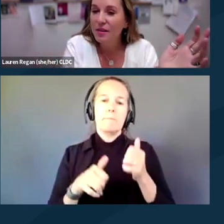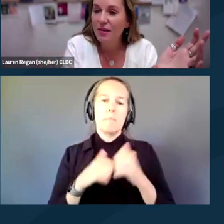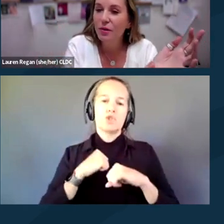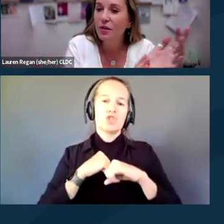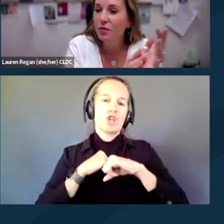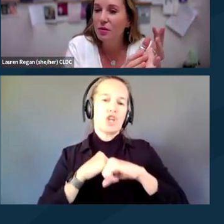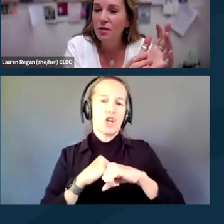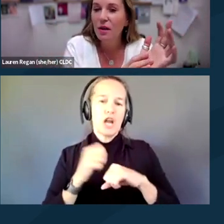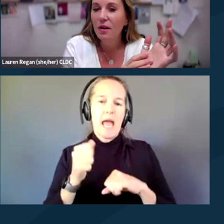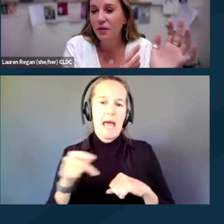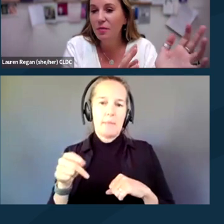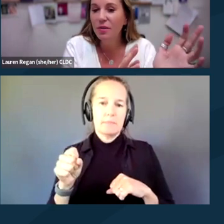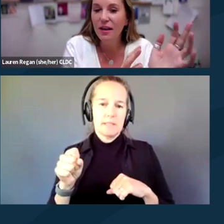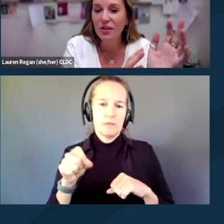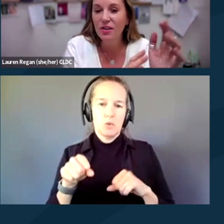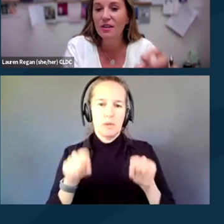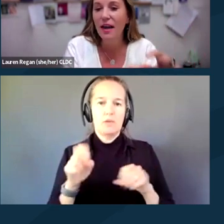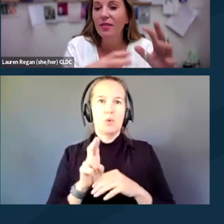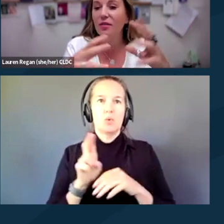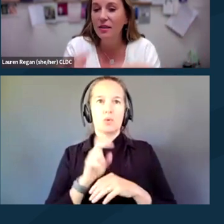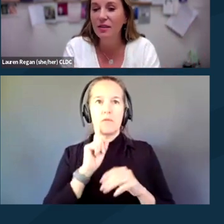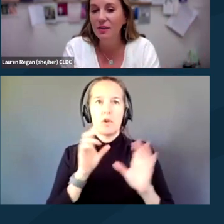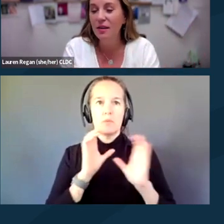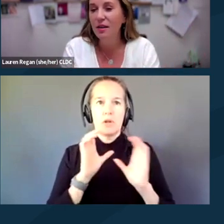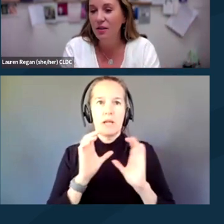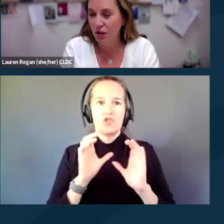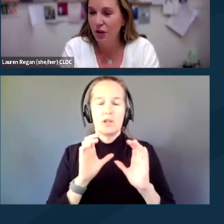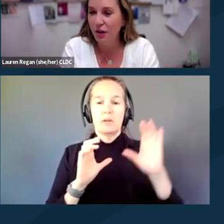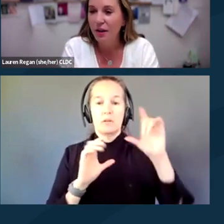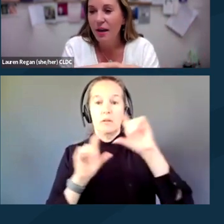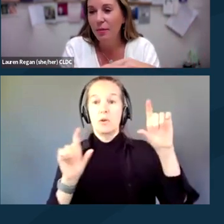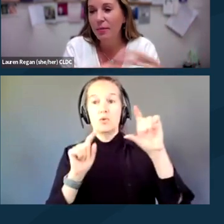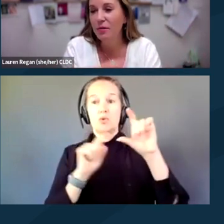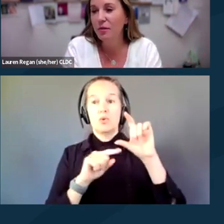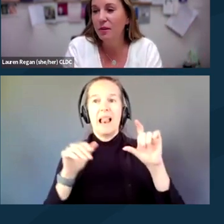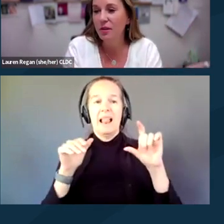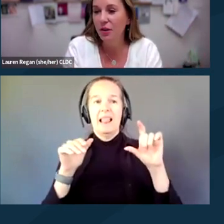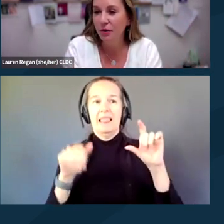that you can use for communications and the least secure. And when we use the word secure,